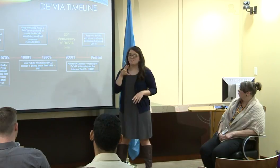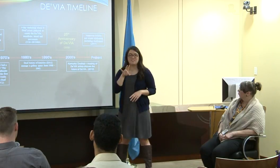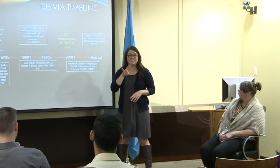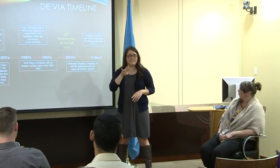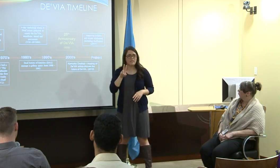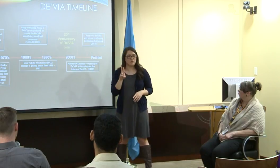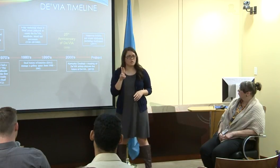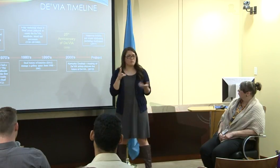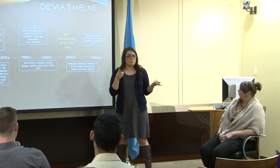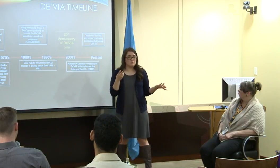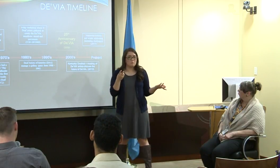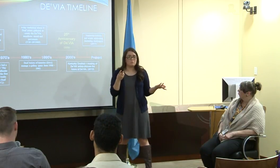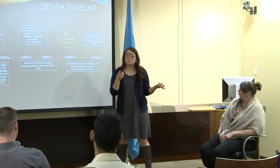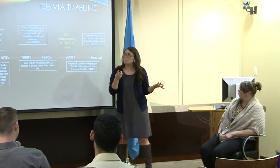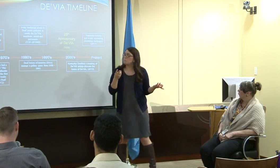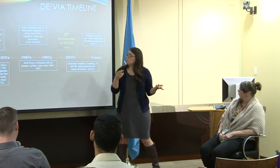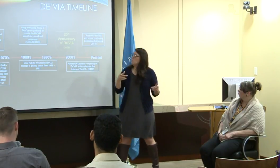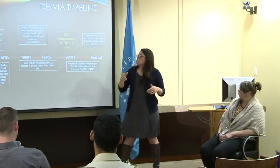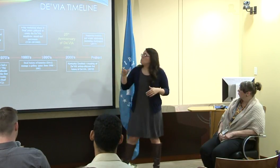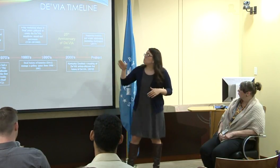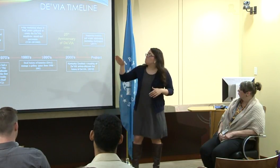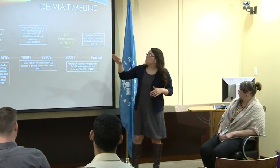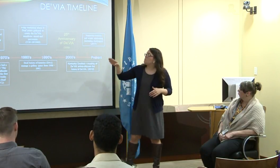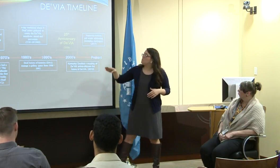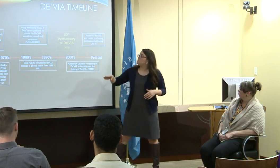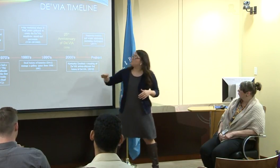And that was in 1972.